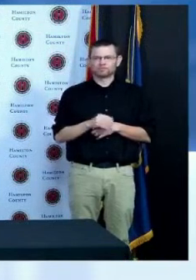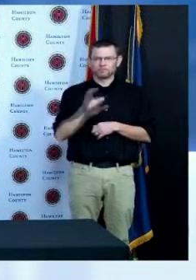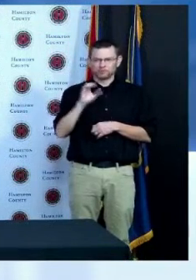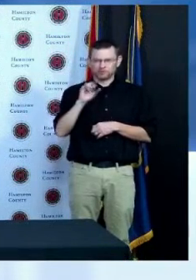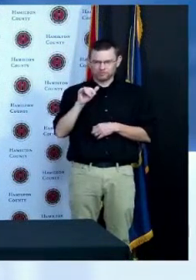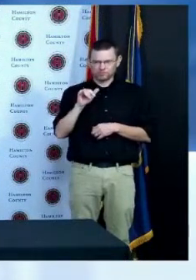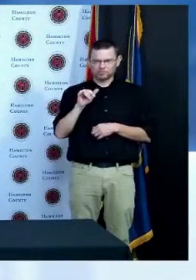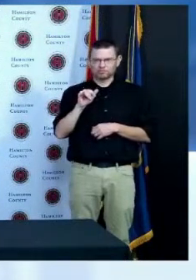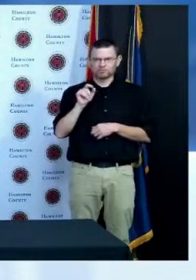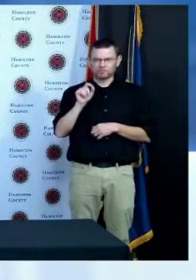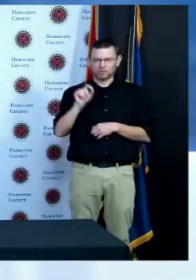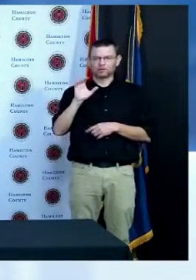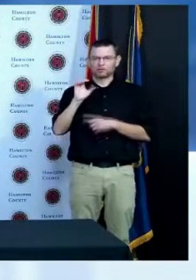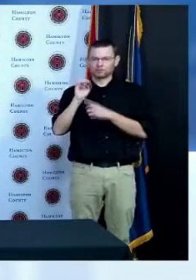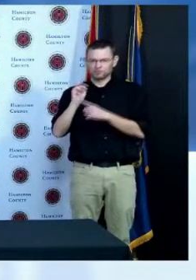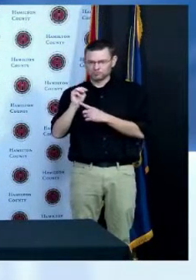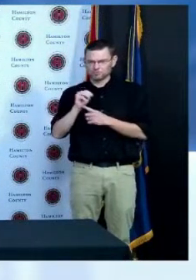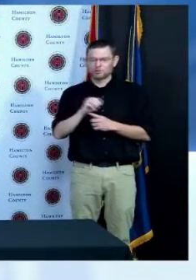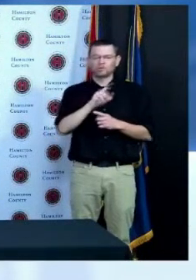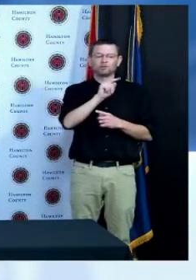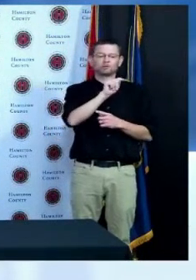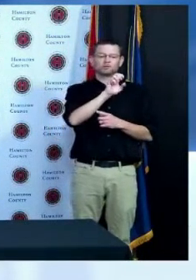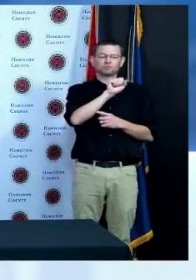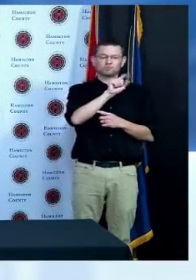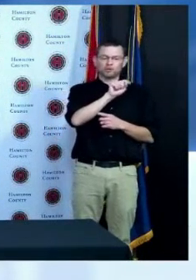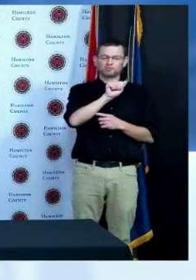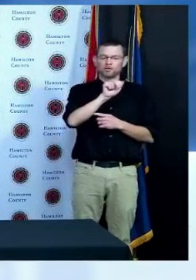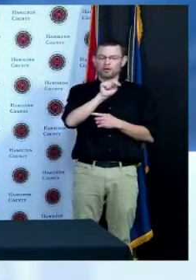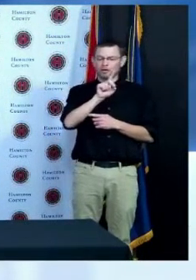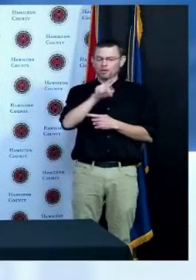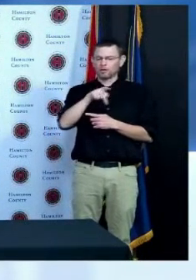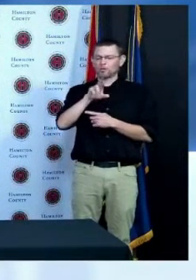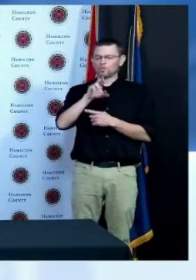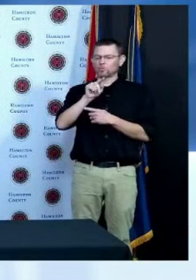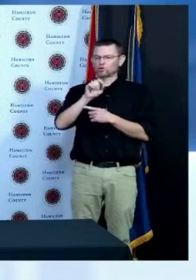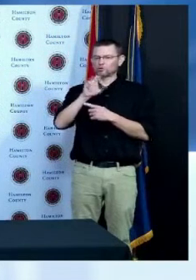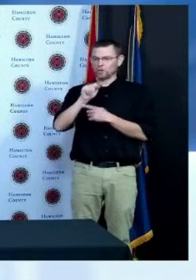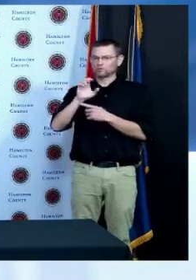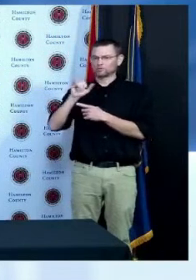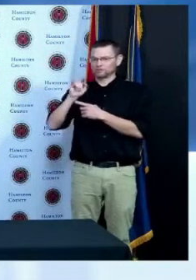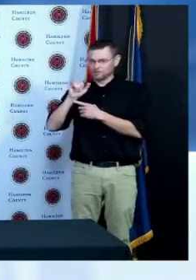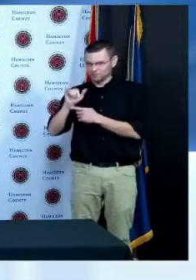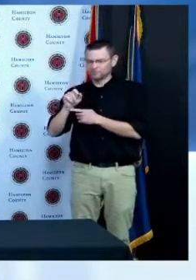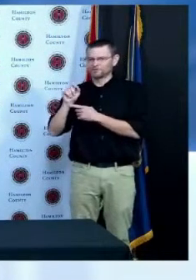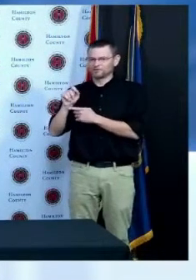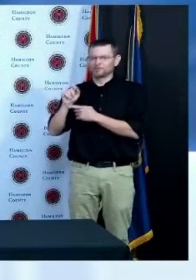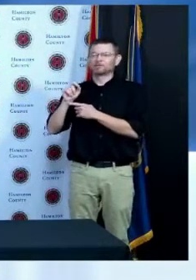vaccinating you so there are so many opportunities throughout Hamilton County I just really encourage